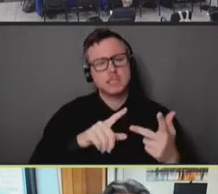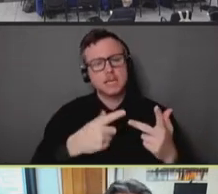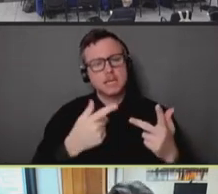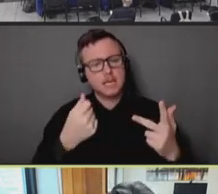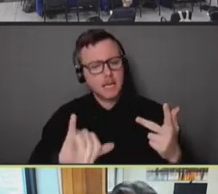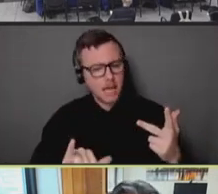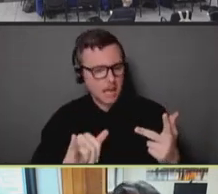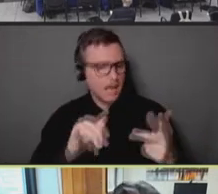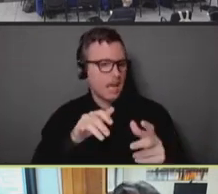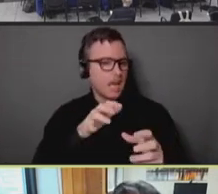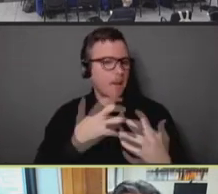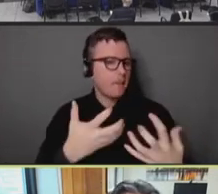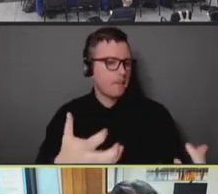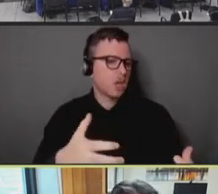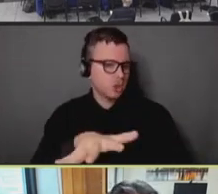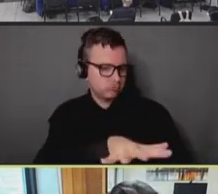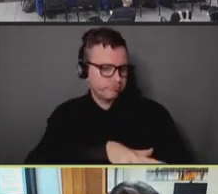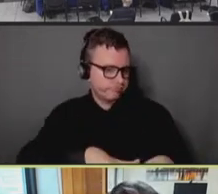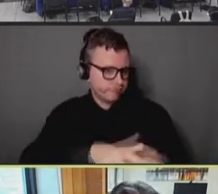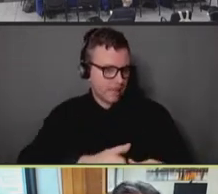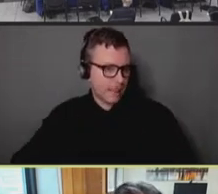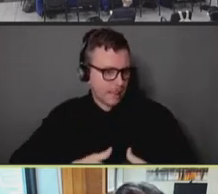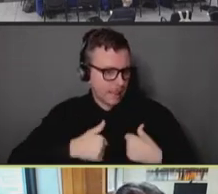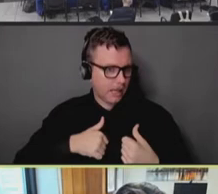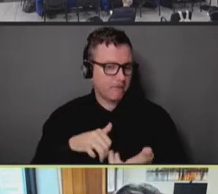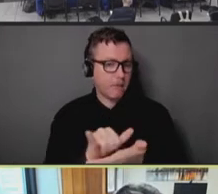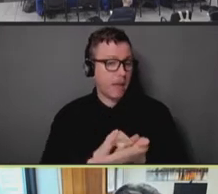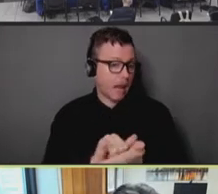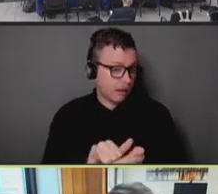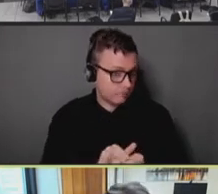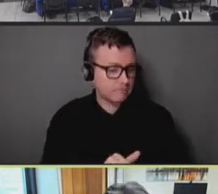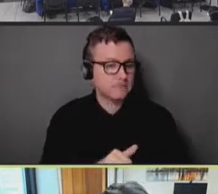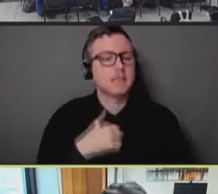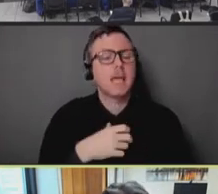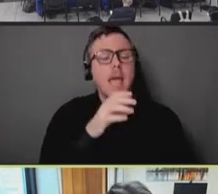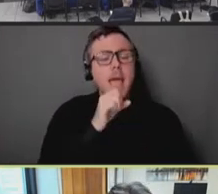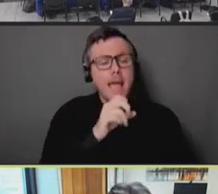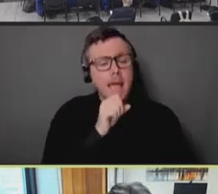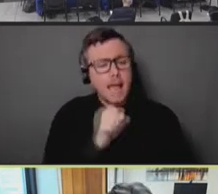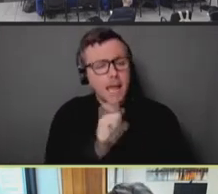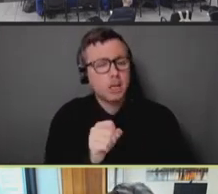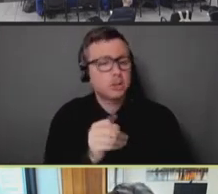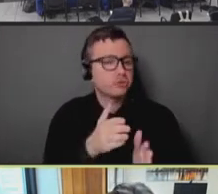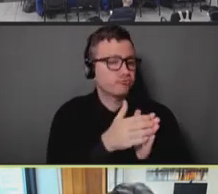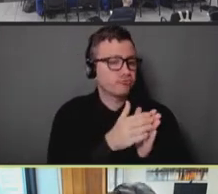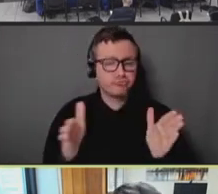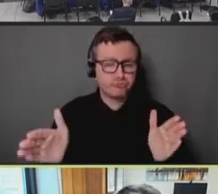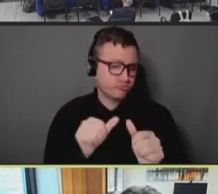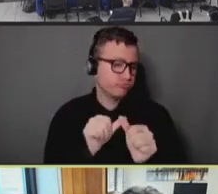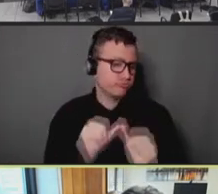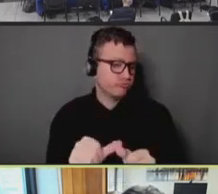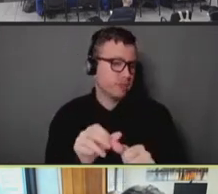live in Manhattan. The age demographics, again, consistent with the national trend,